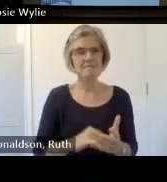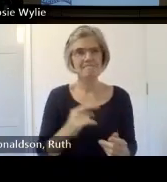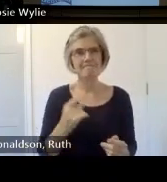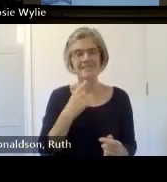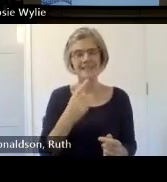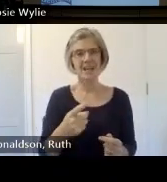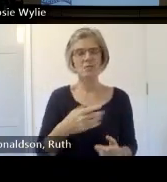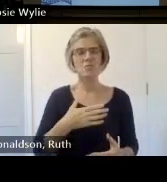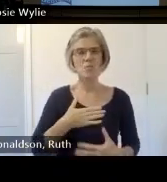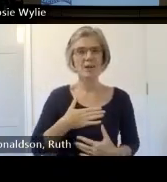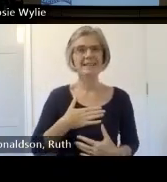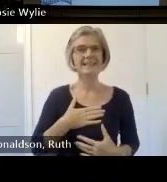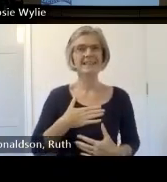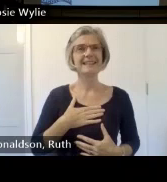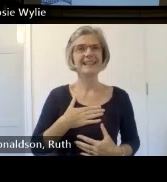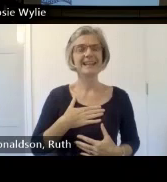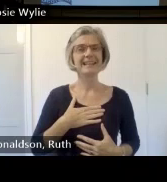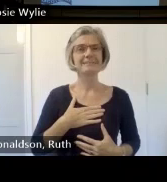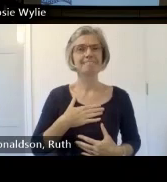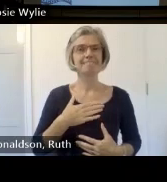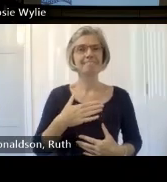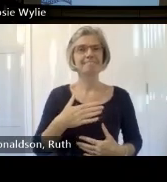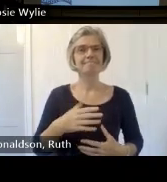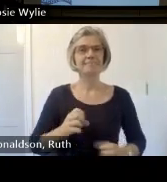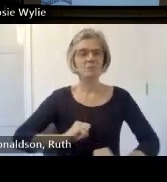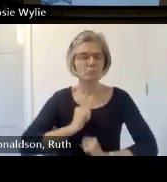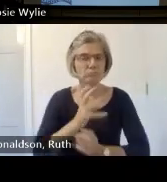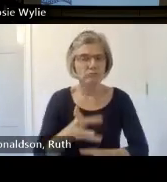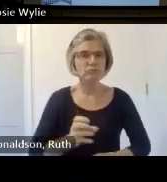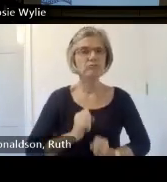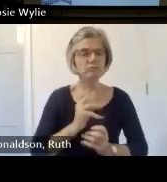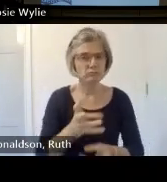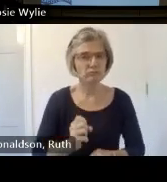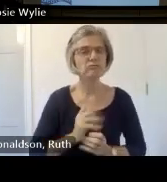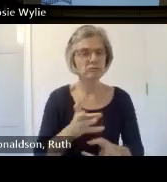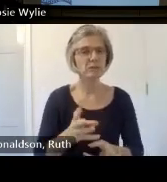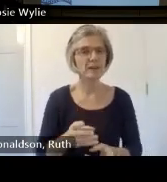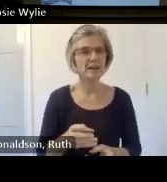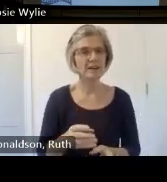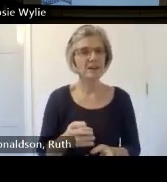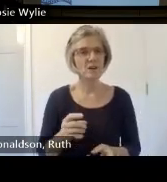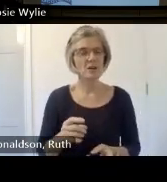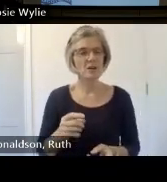he could become unstuck and part of his email and response was about getting in touch with